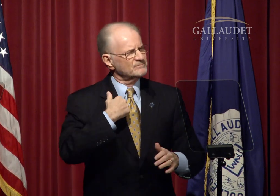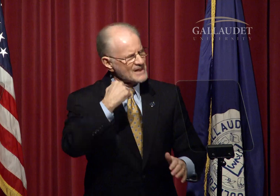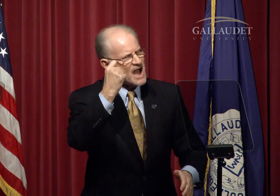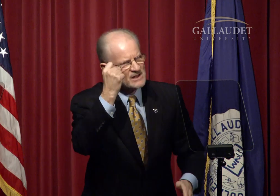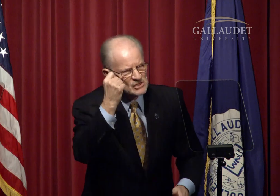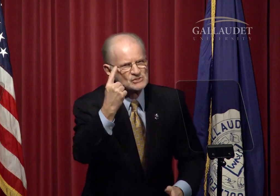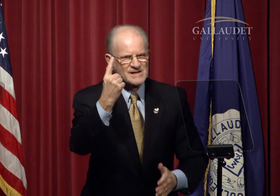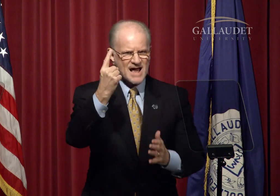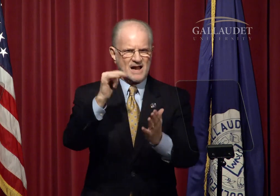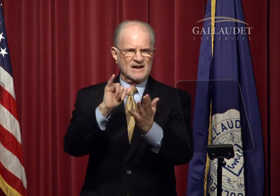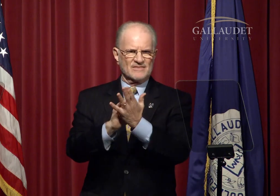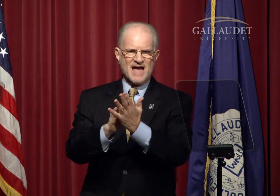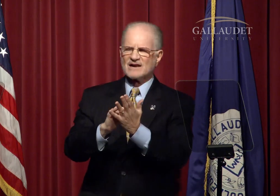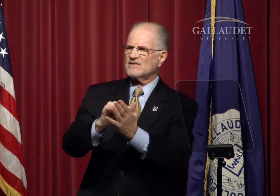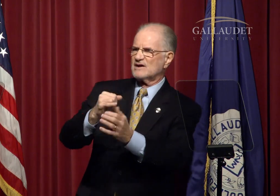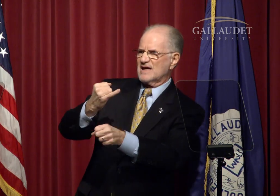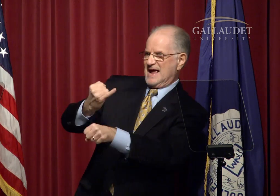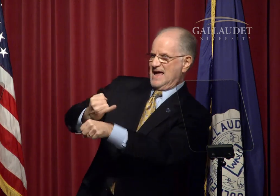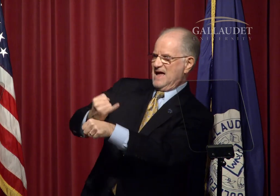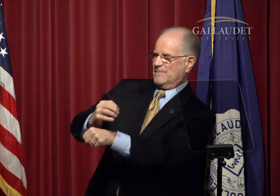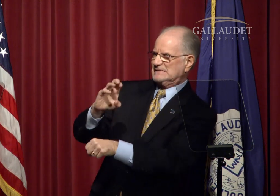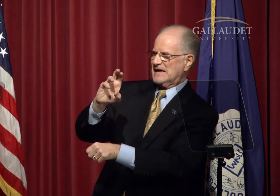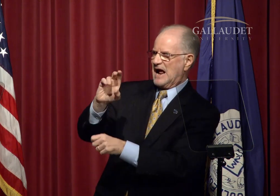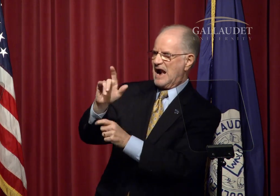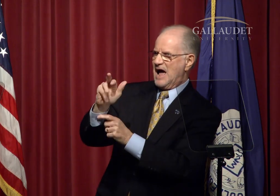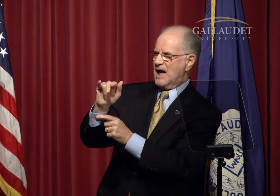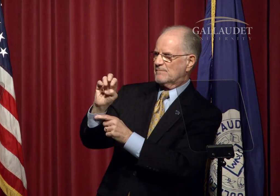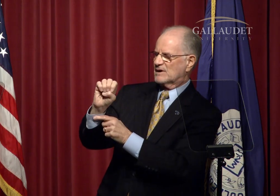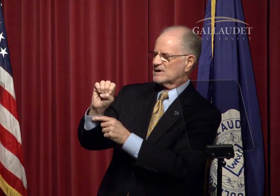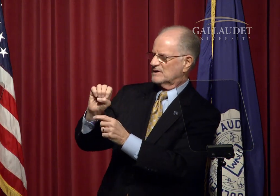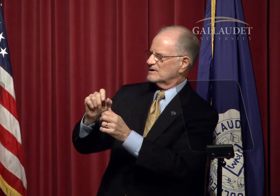I understand that the campus climate